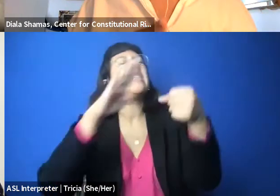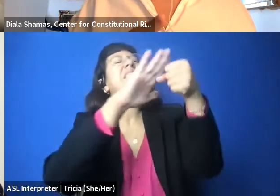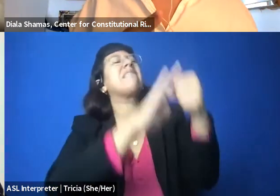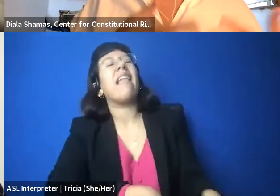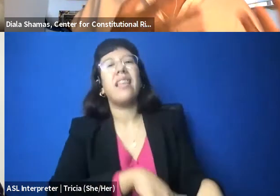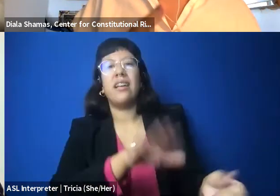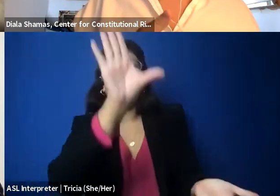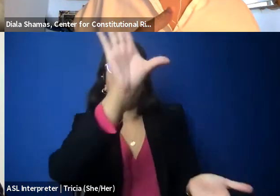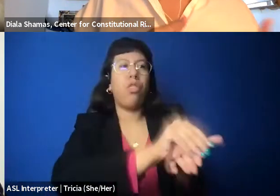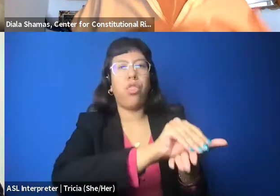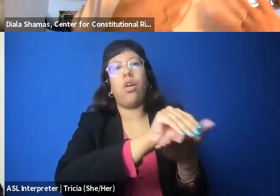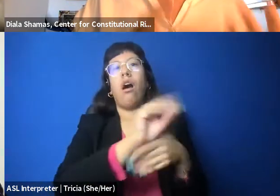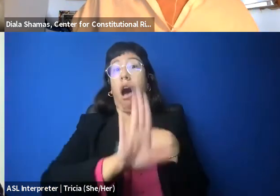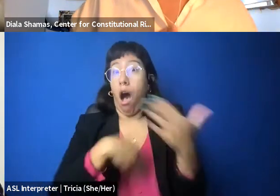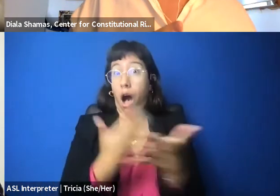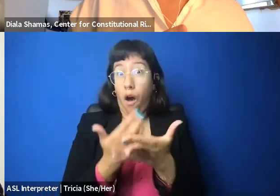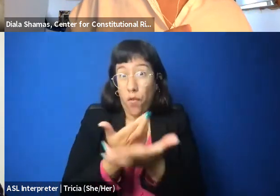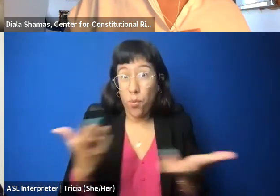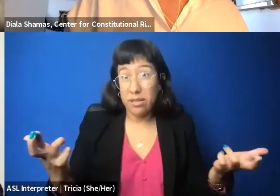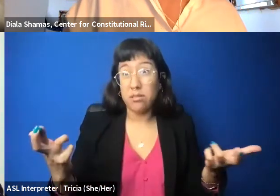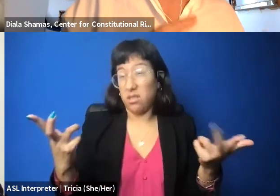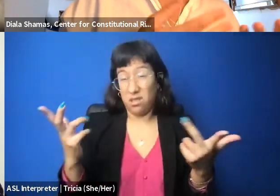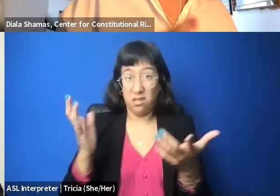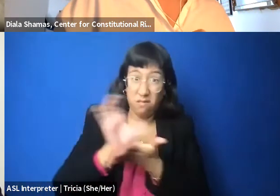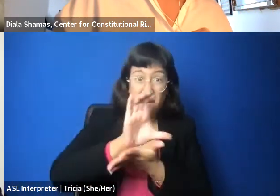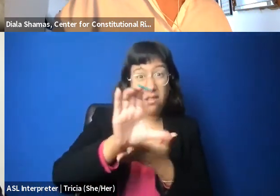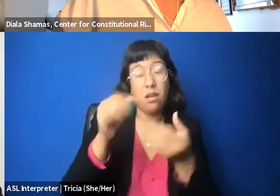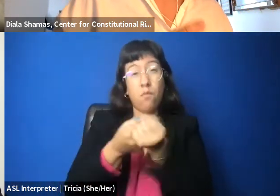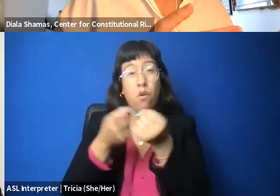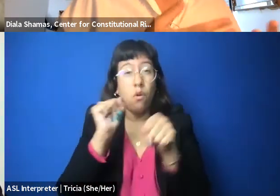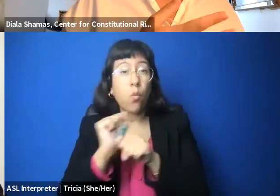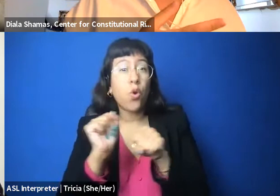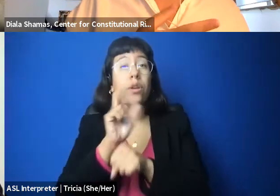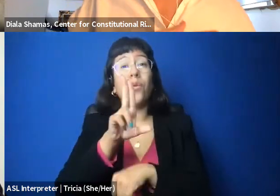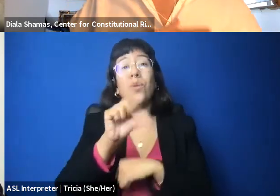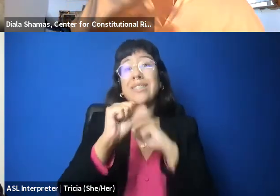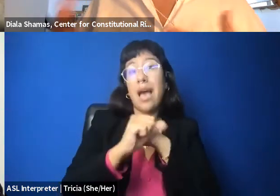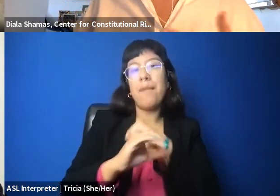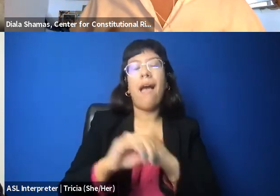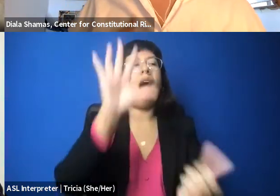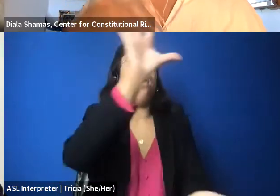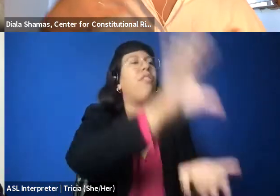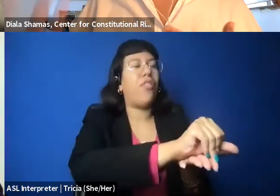away from the important work that organizations like the US Campaign are doing to sort of defending